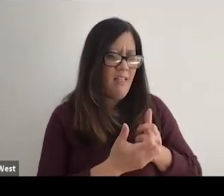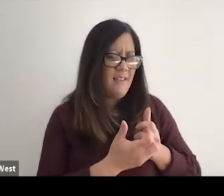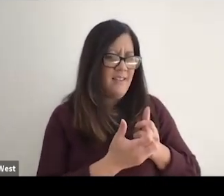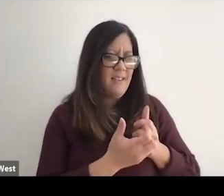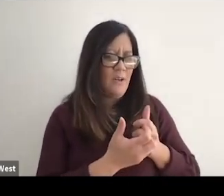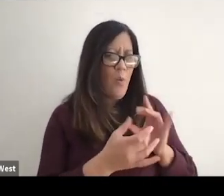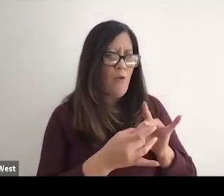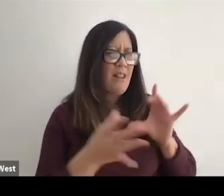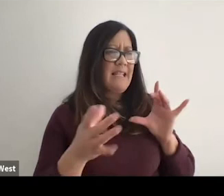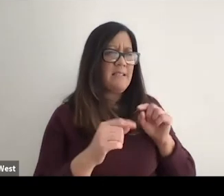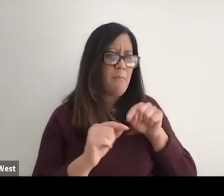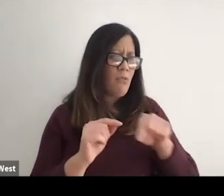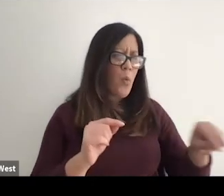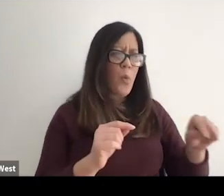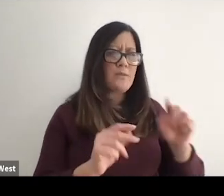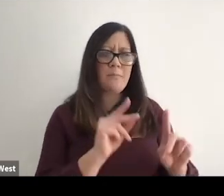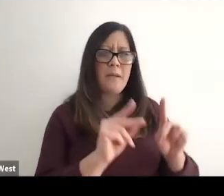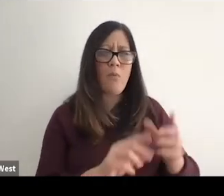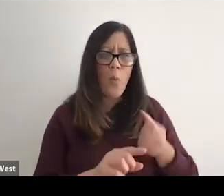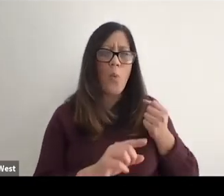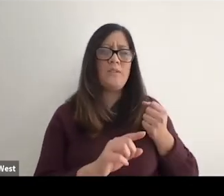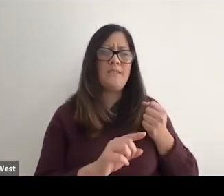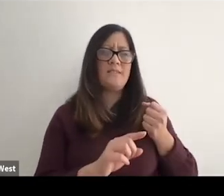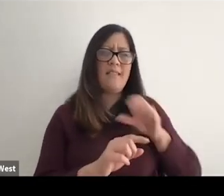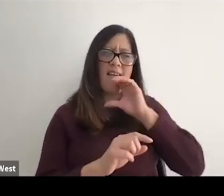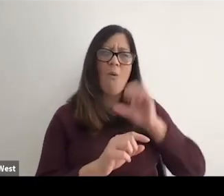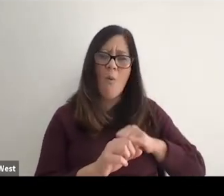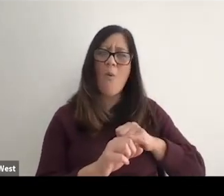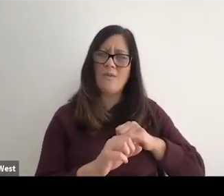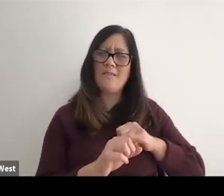But those individuals are holding us back to that mindset. But when we do,